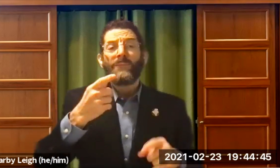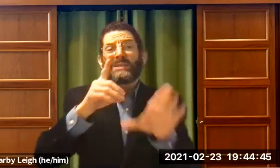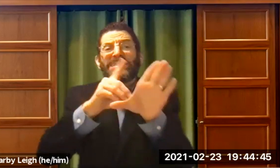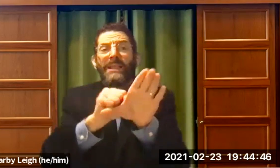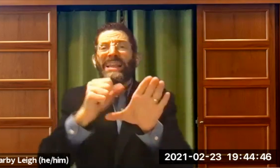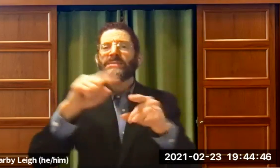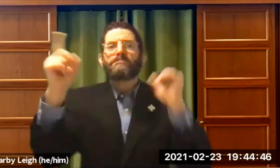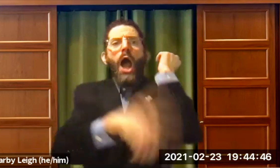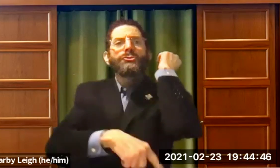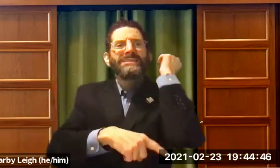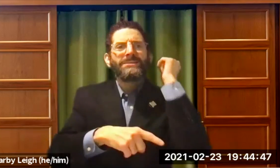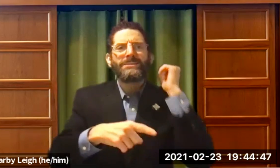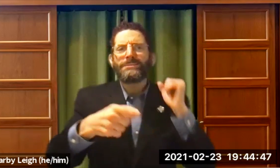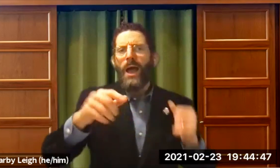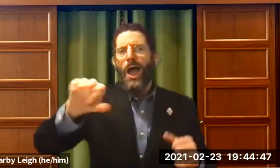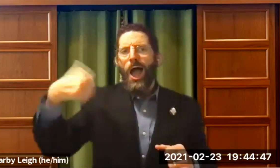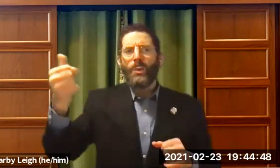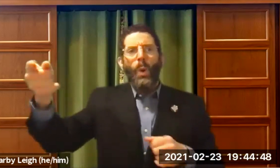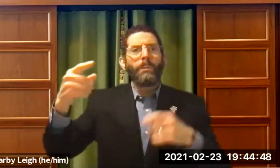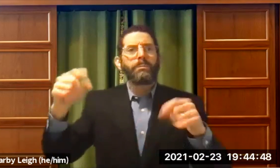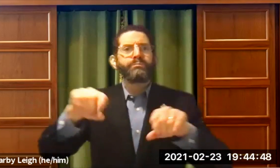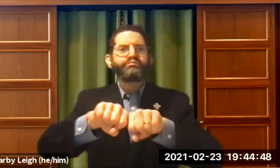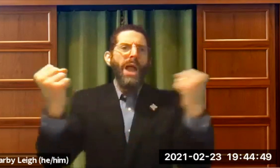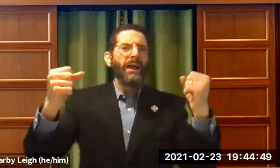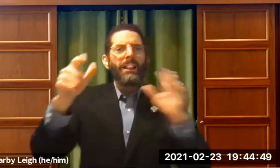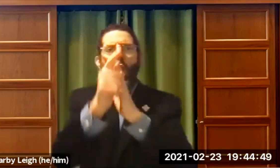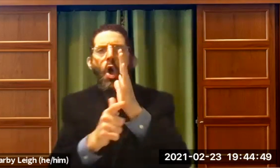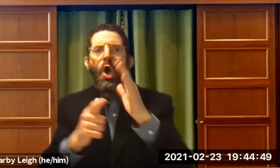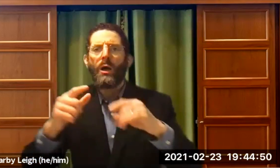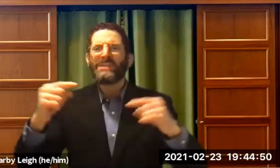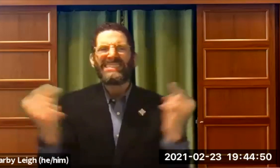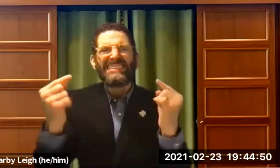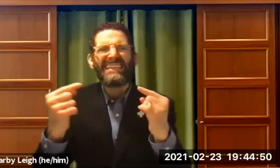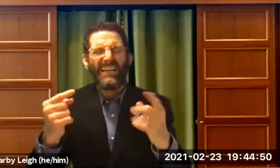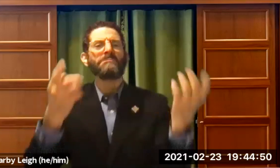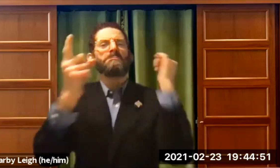think that deafness is a disability or a punishment. You know